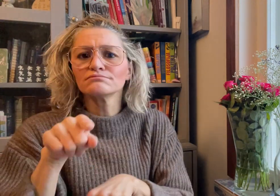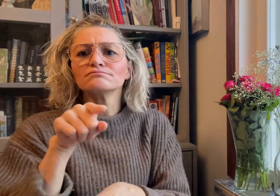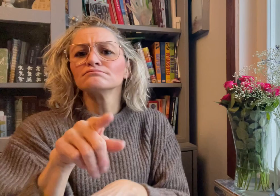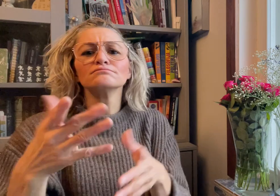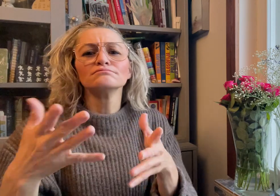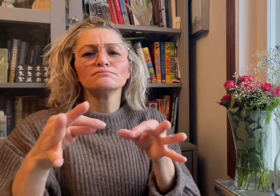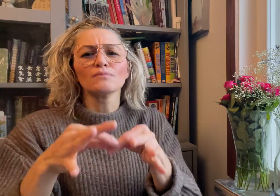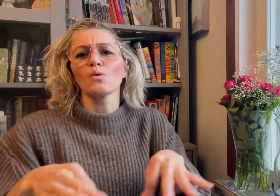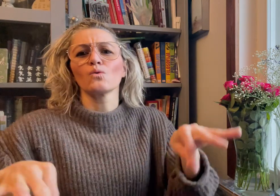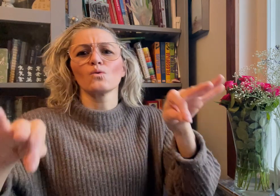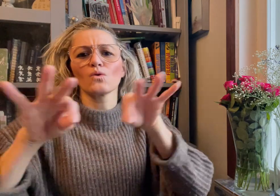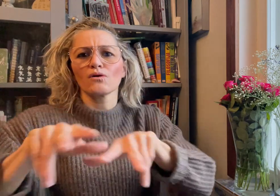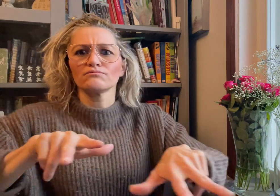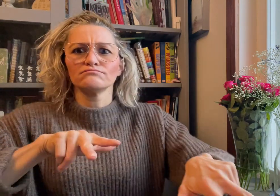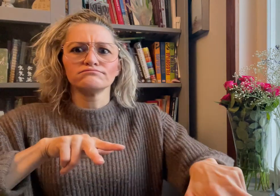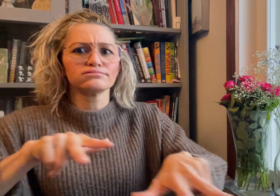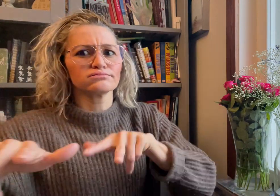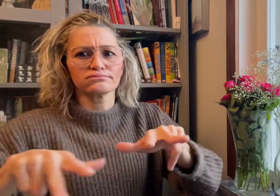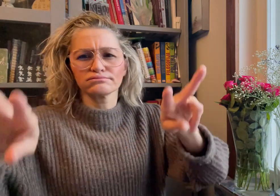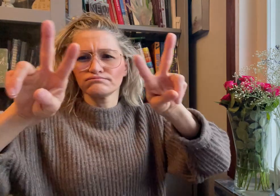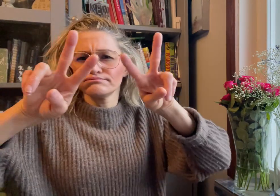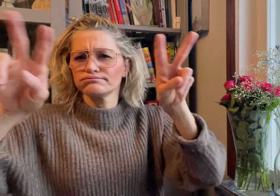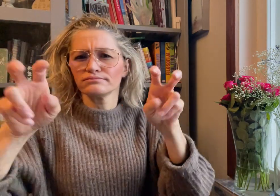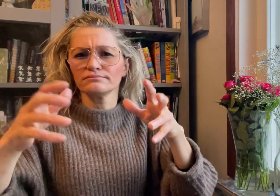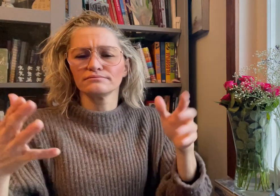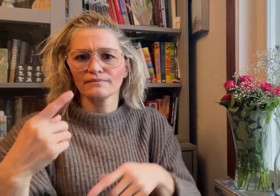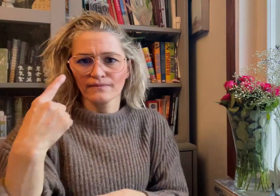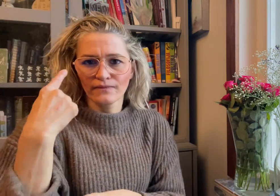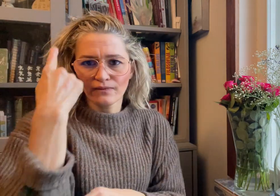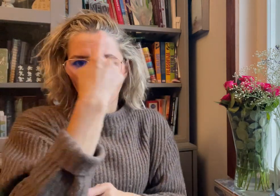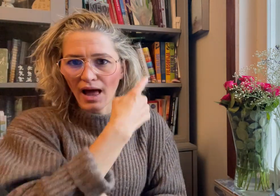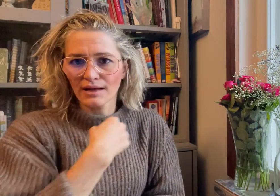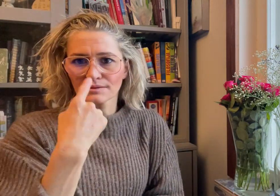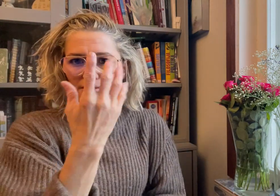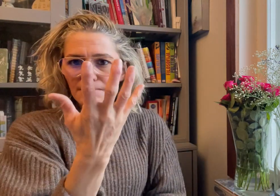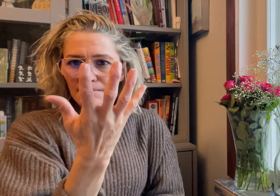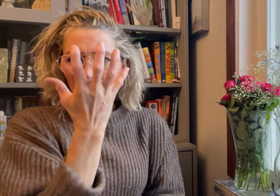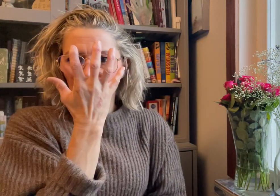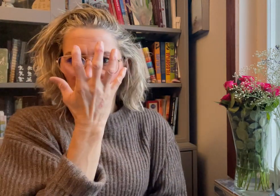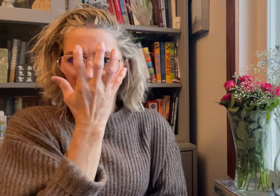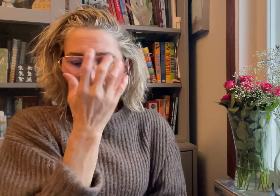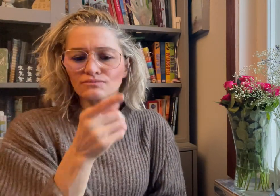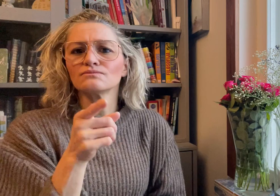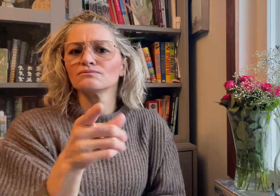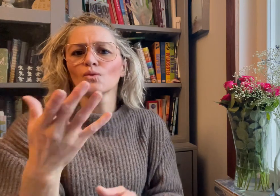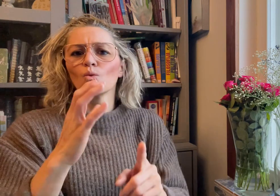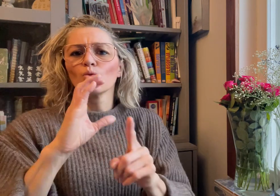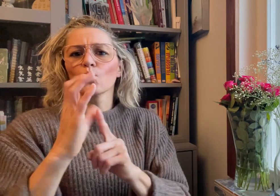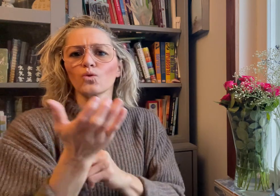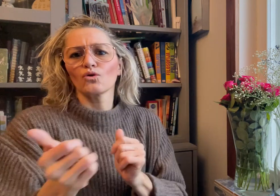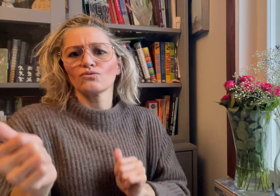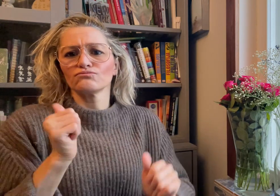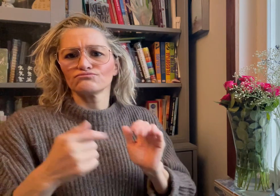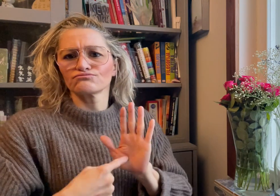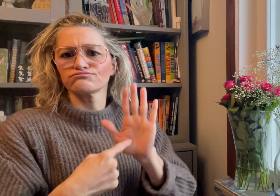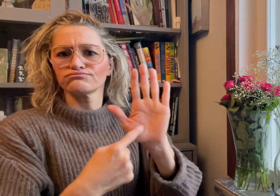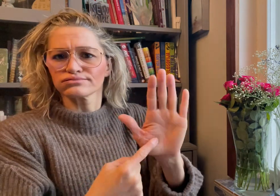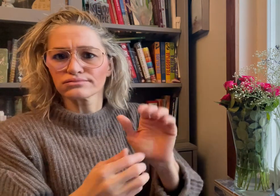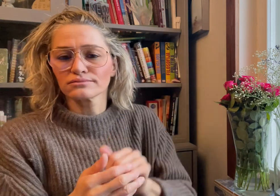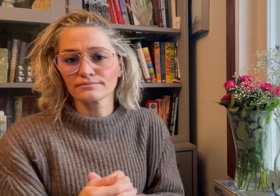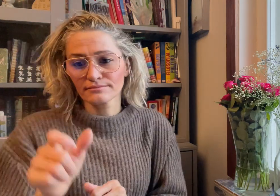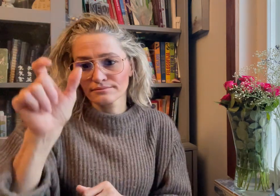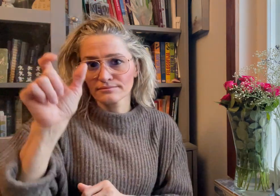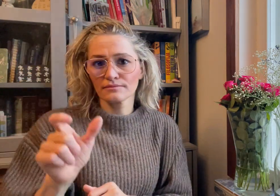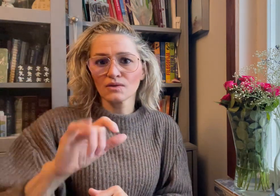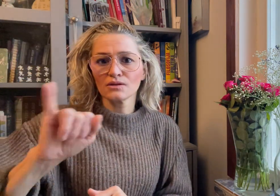with the main event entitled "Face Mask", a cultural show.